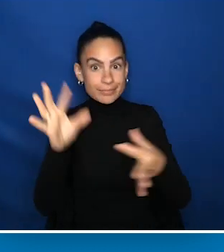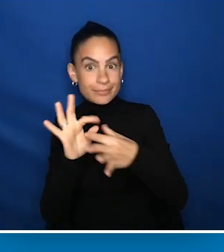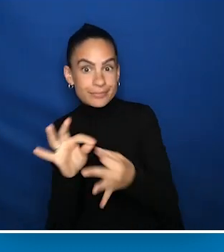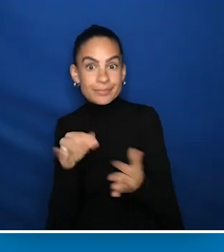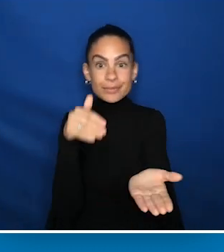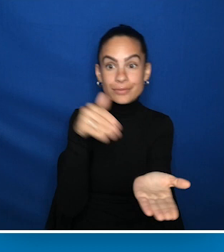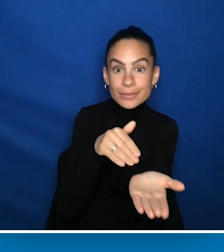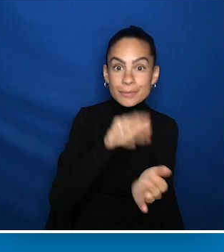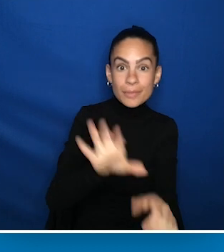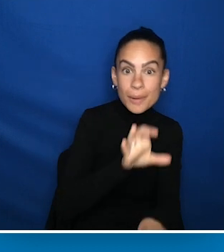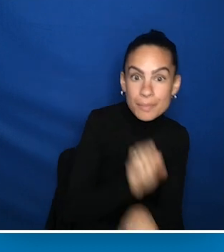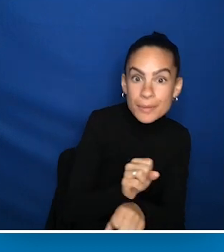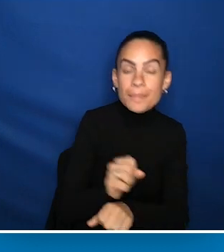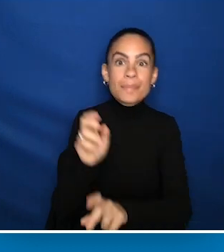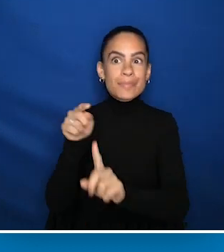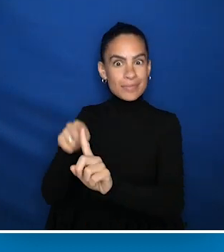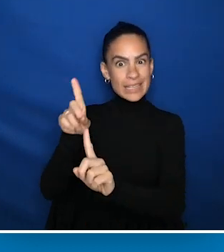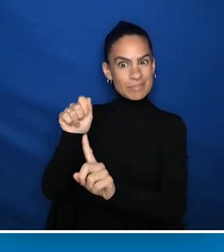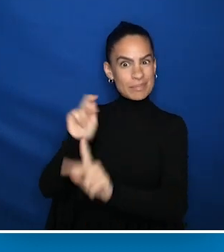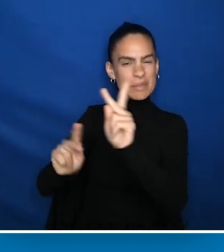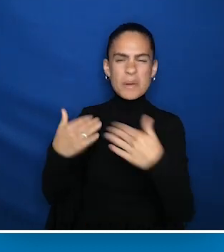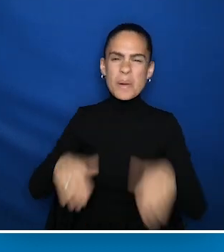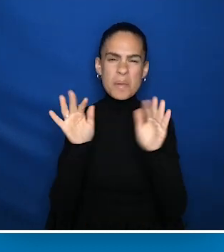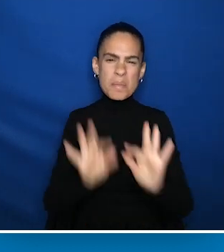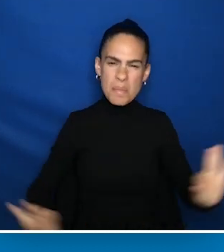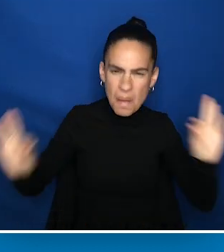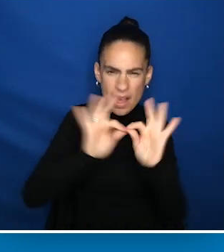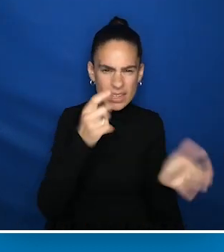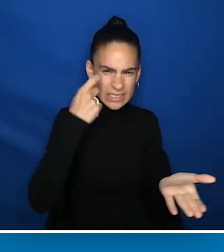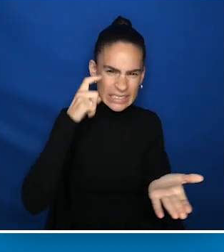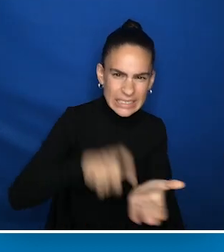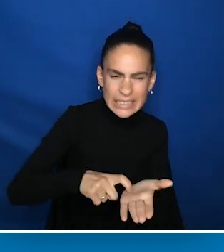by people with disabilities is critically important to detect trends,